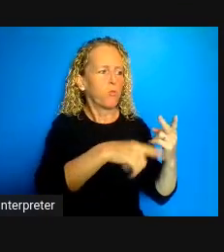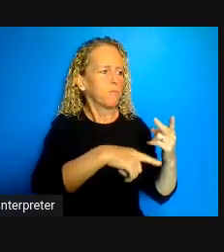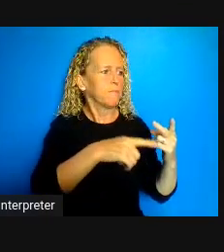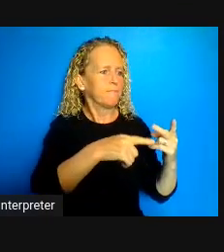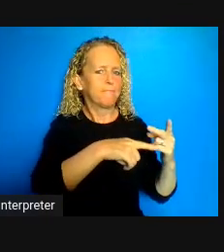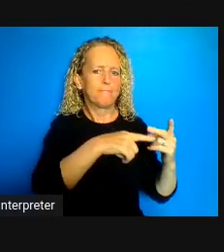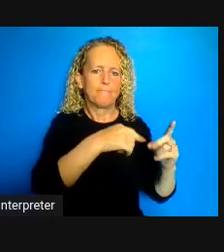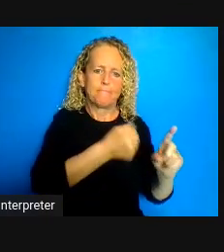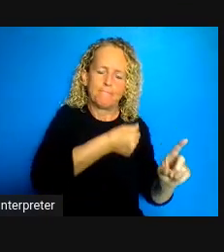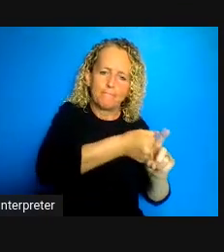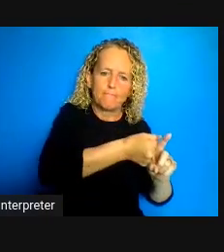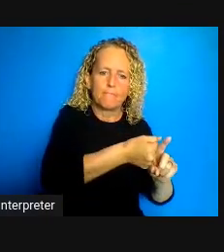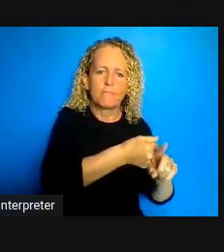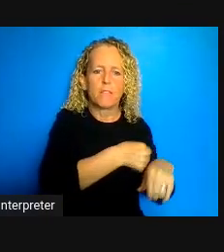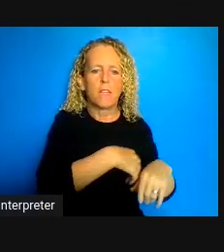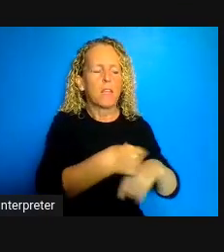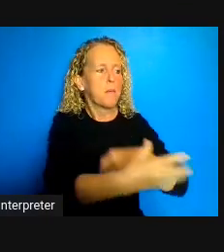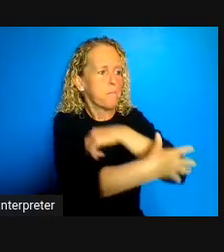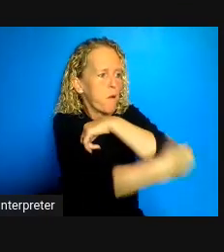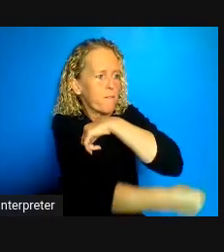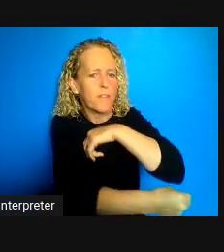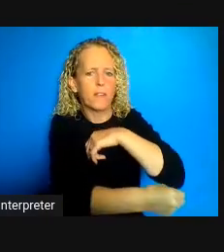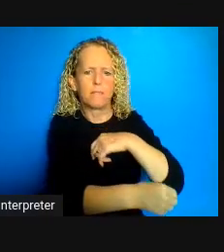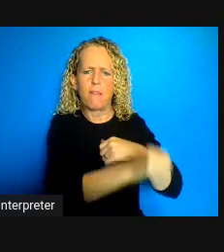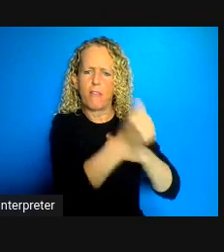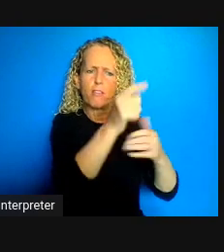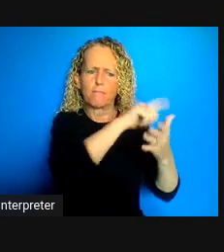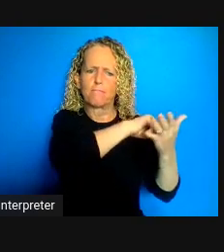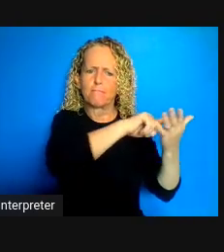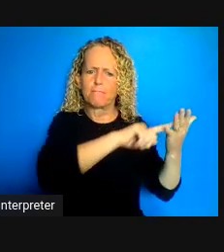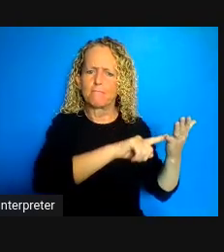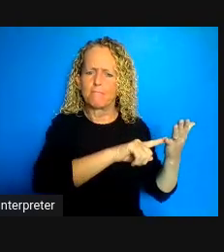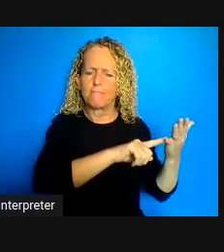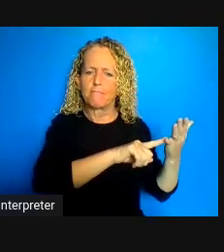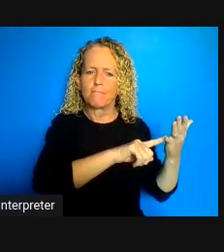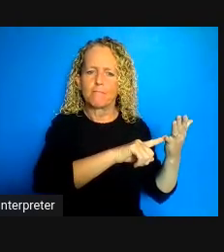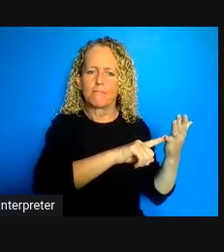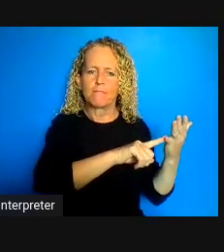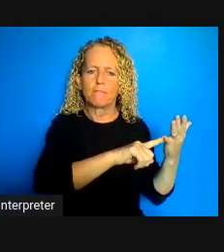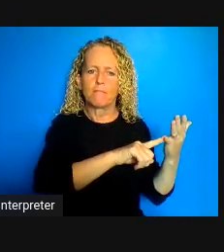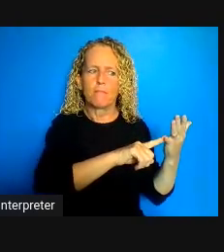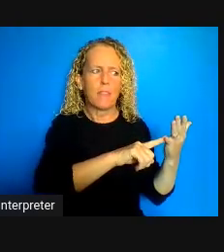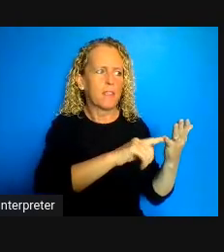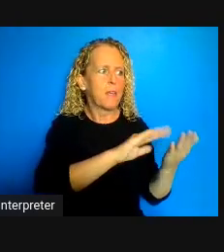structural vulnerabilities that rendered people vulnerable to a number of things